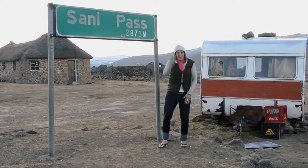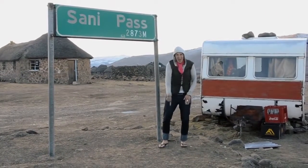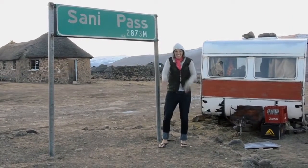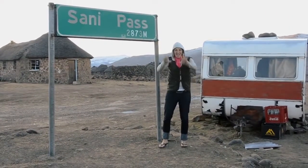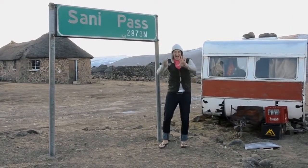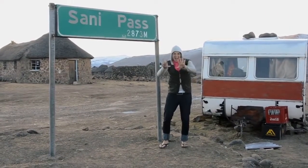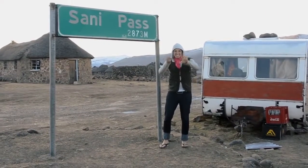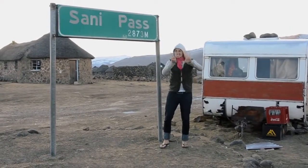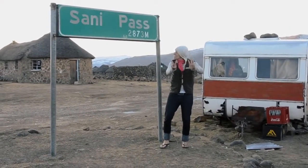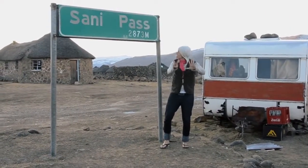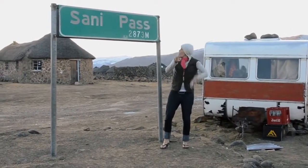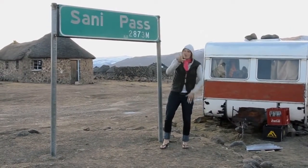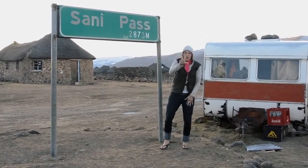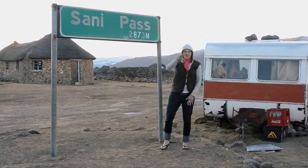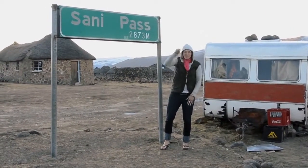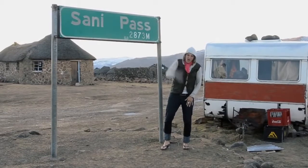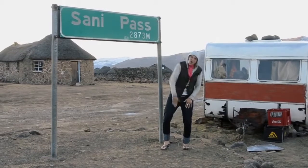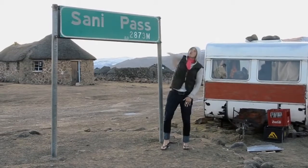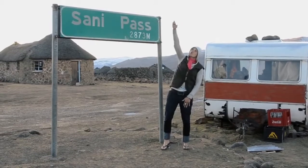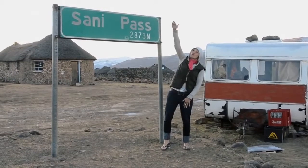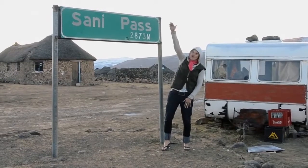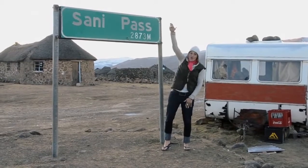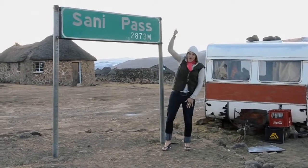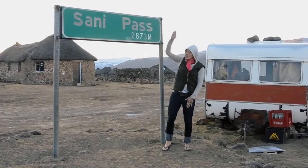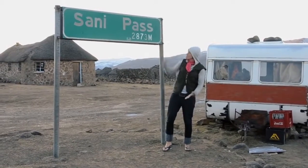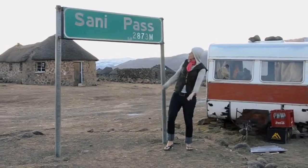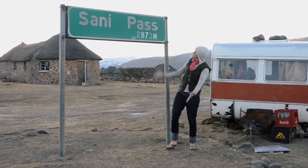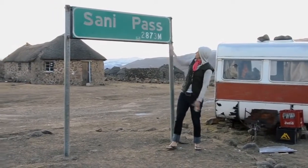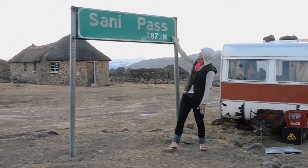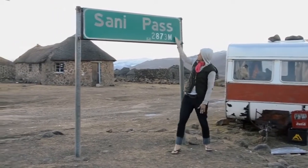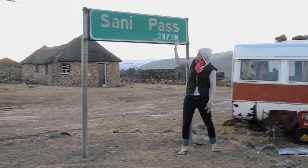We are now at 2837 meters high here